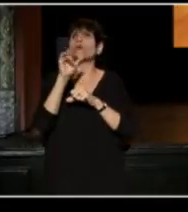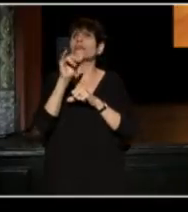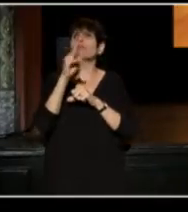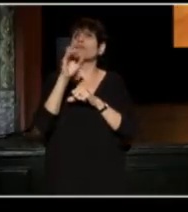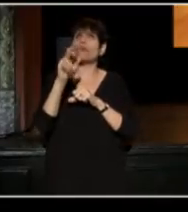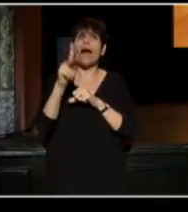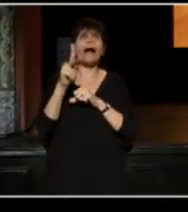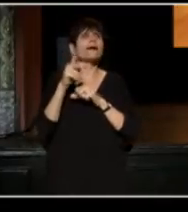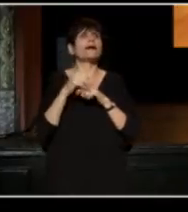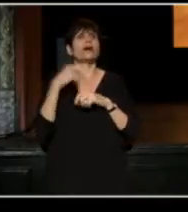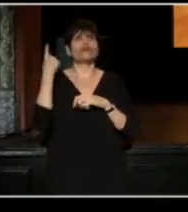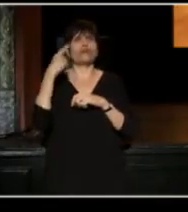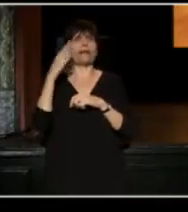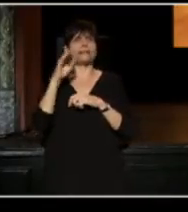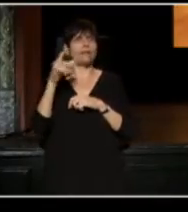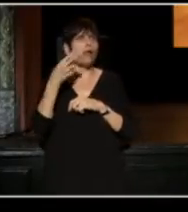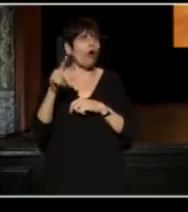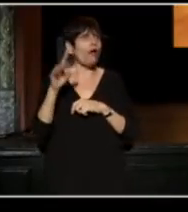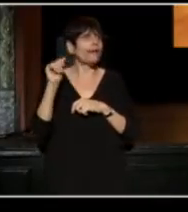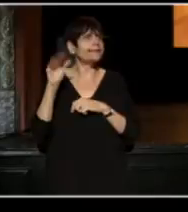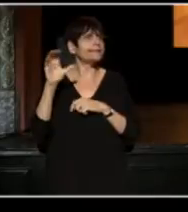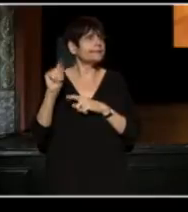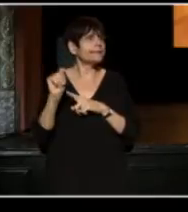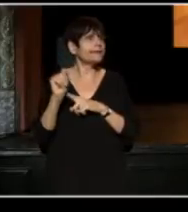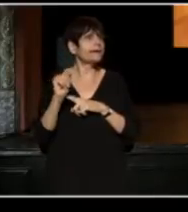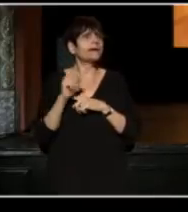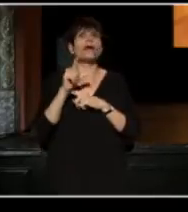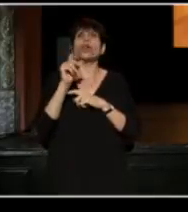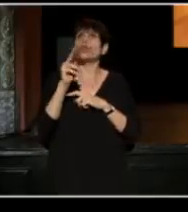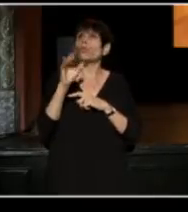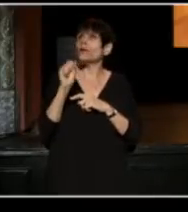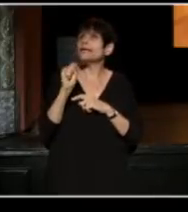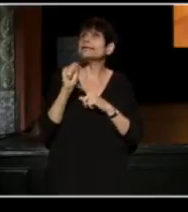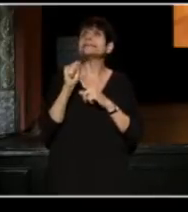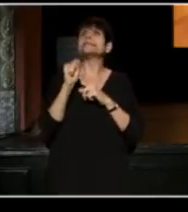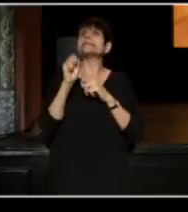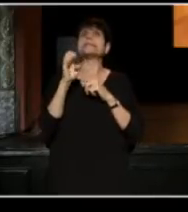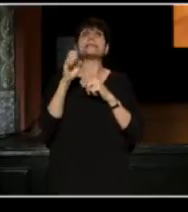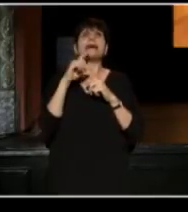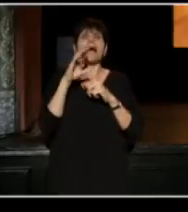the crazy Bill Ball at American Conservatory Theater, Luis Valdez at Teatro Campesino,